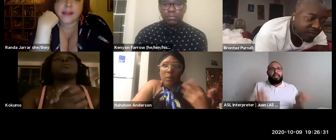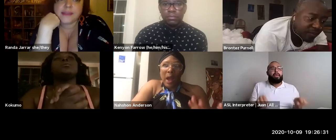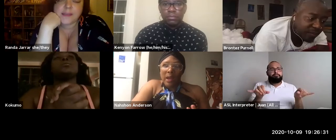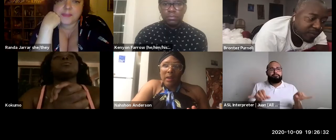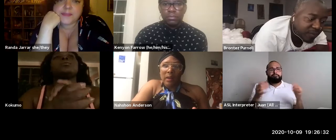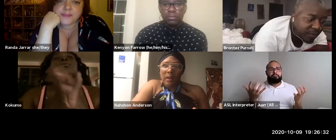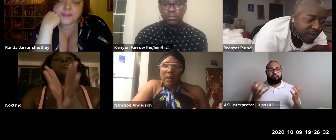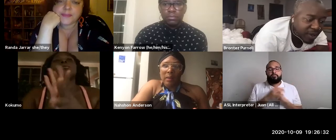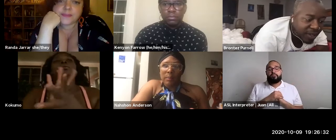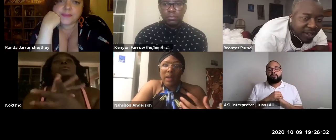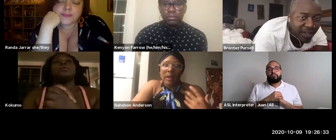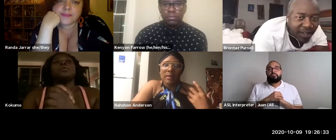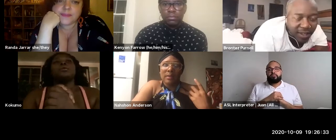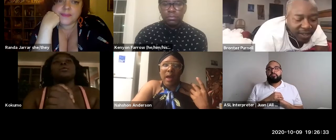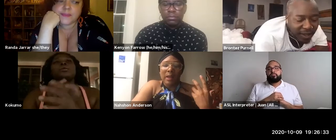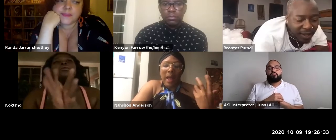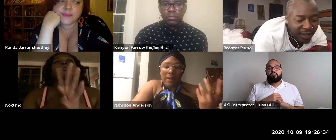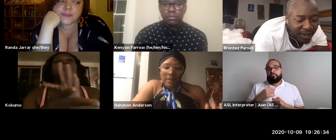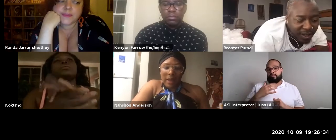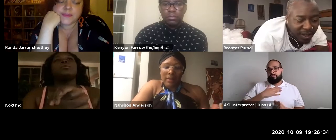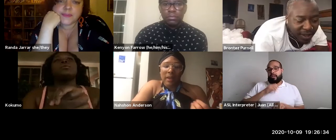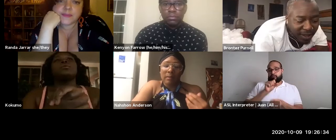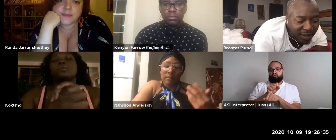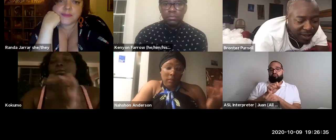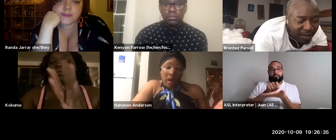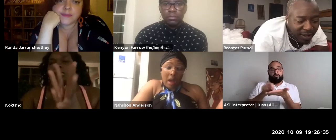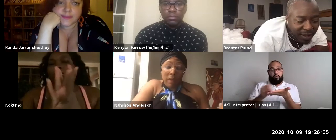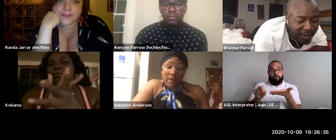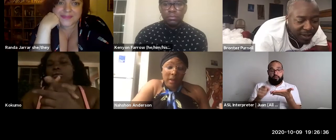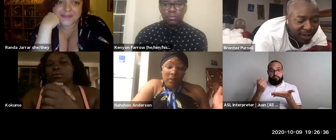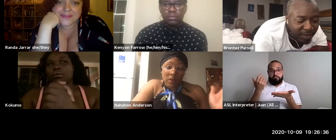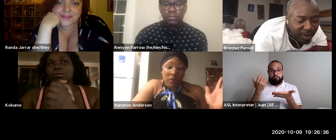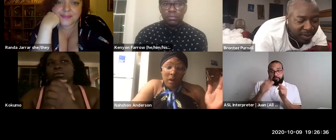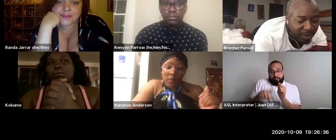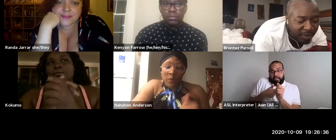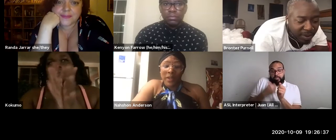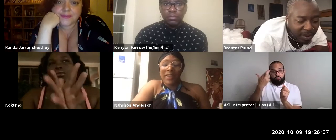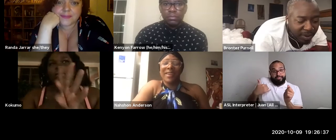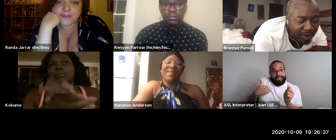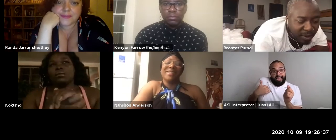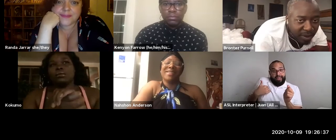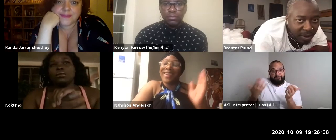Nahshon Anderson: And I, right, because I like sex and I've had effects addiction problem of yours.